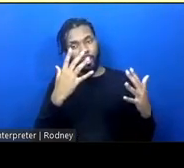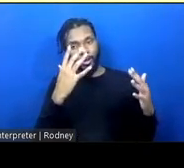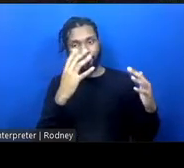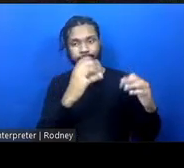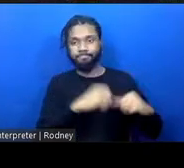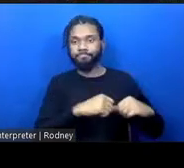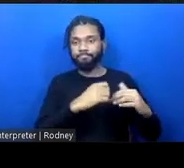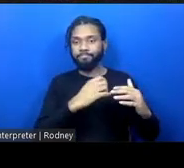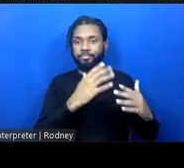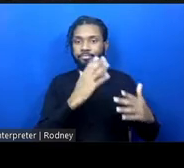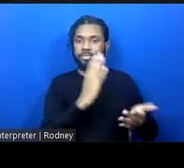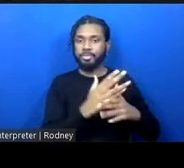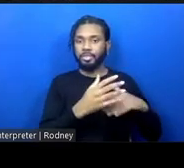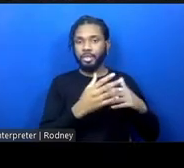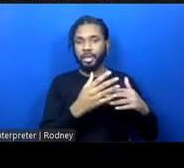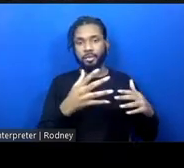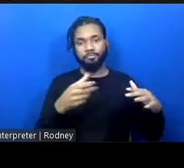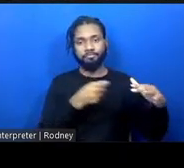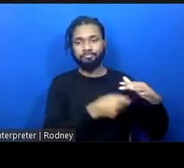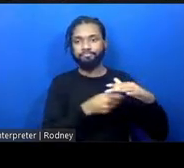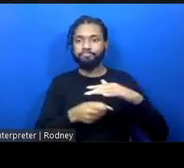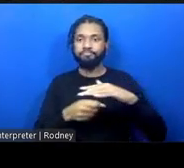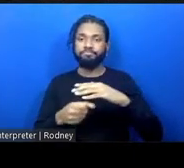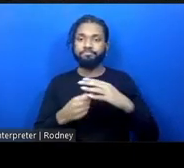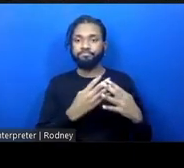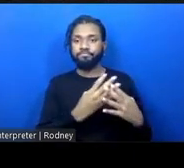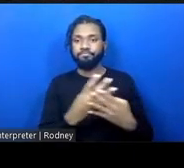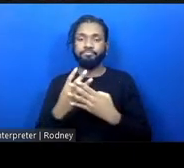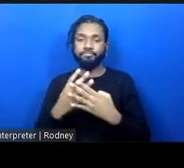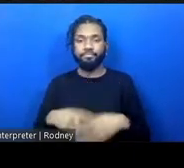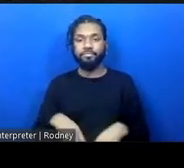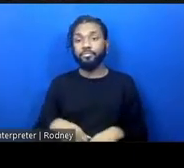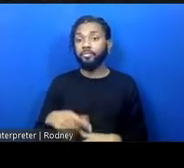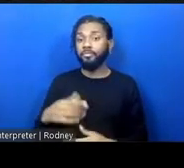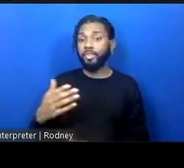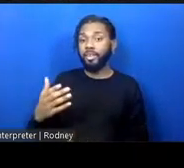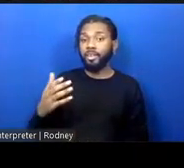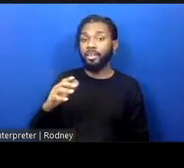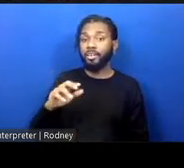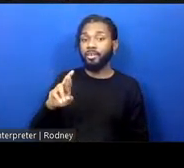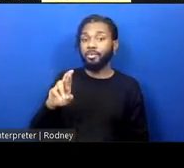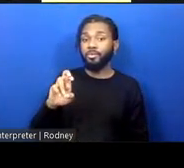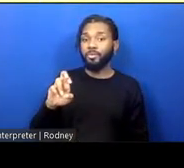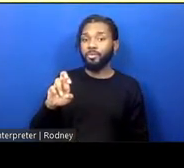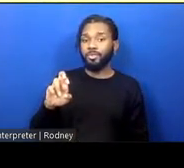Thank you so much, Deanna, for sharing such complicated programs in such a short...